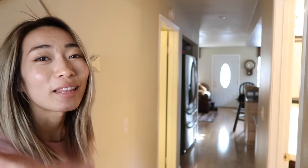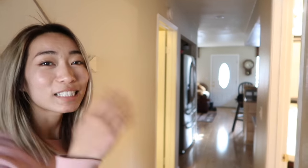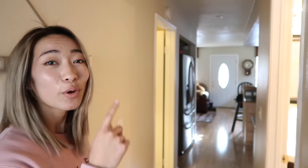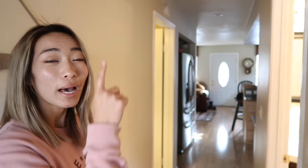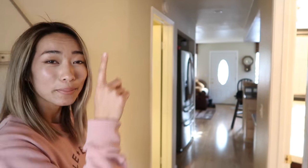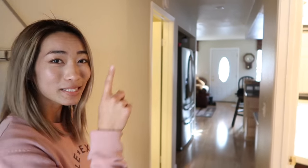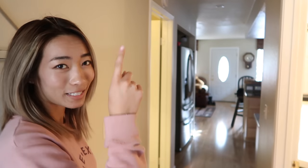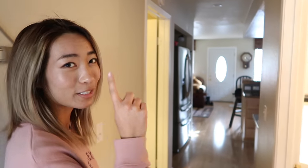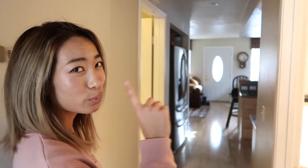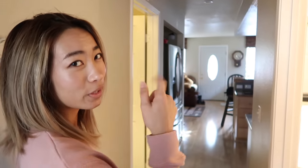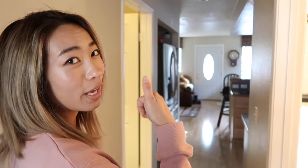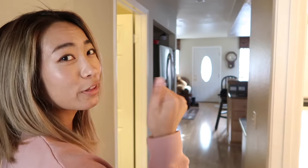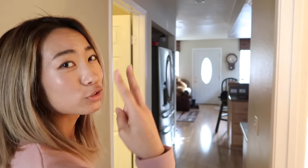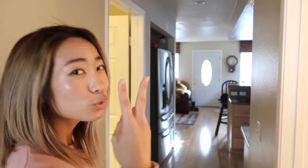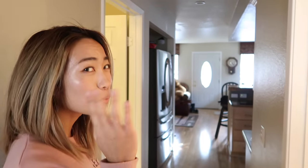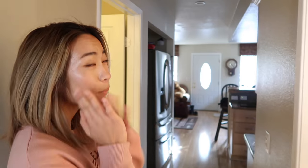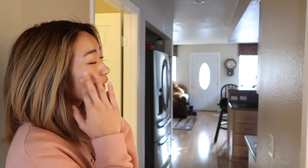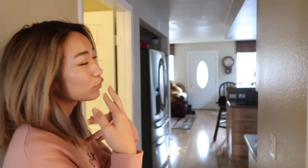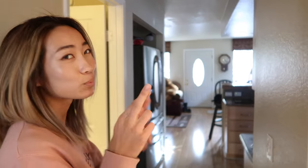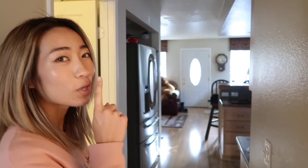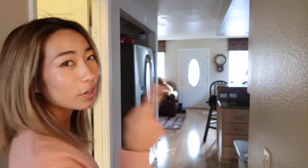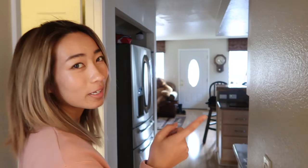so let's go upstairs to where the other two bedrooms are